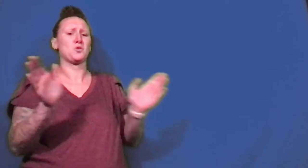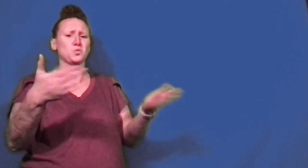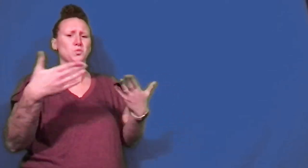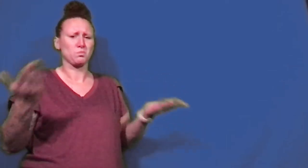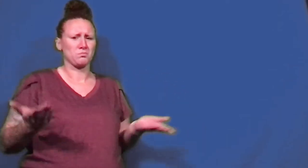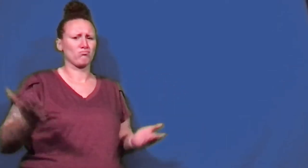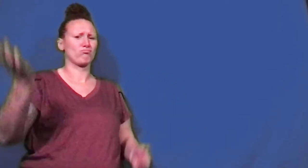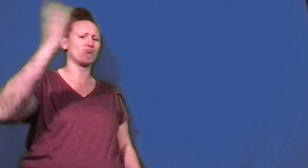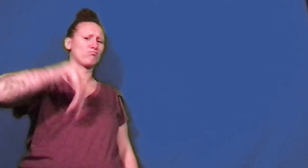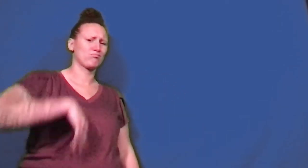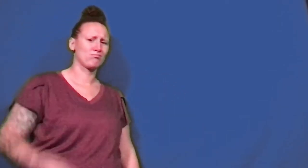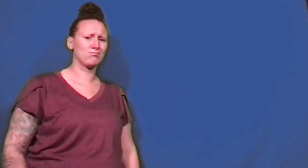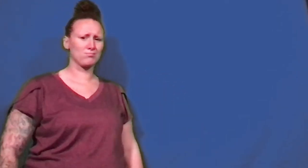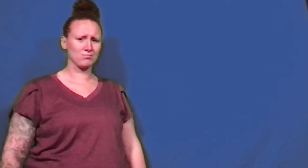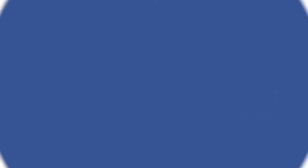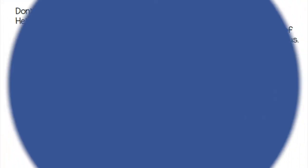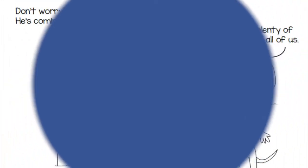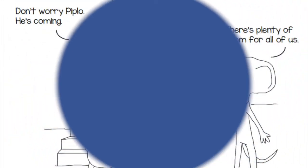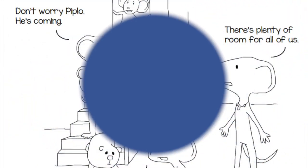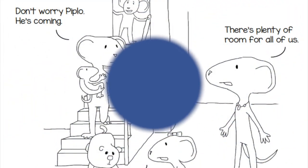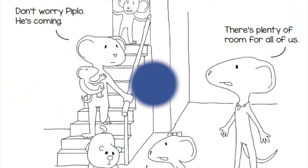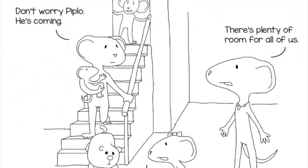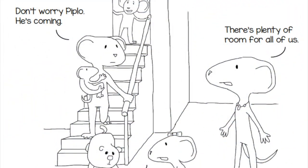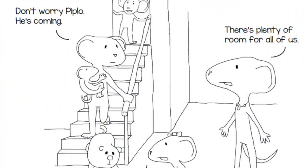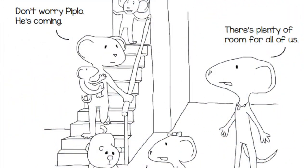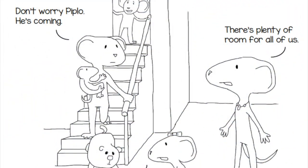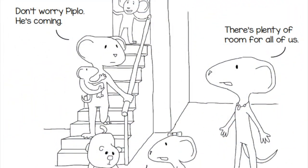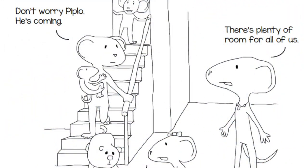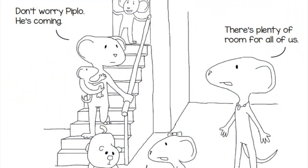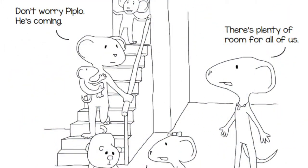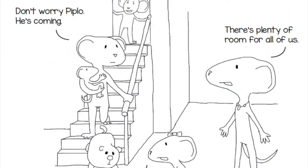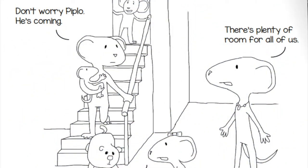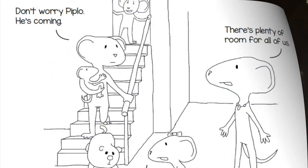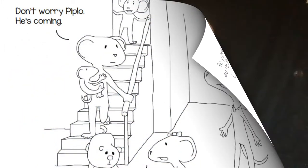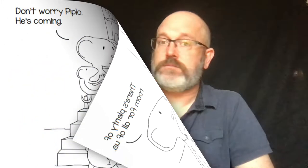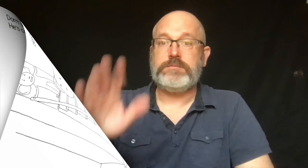There's plenty of room for all of us.